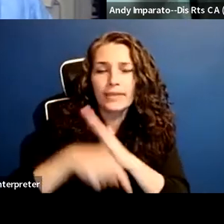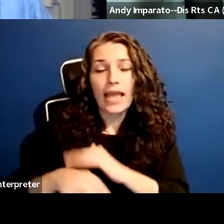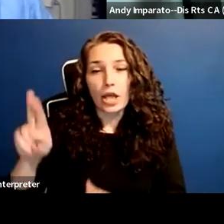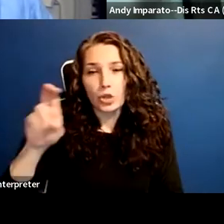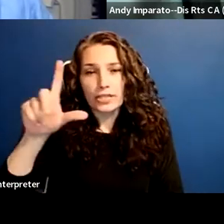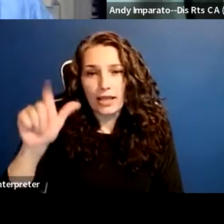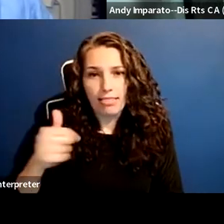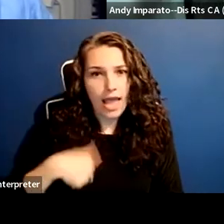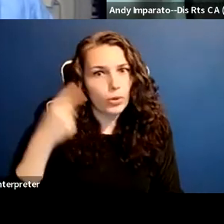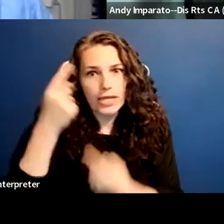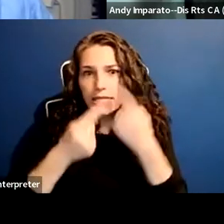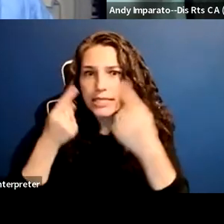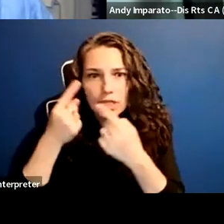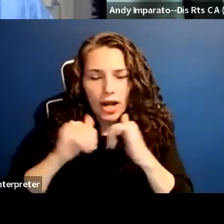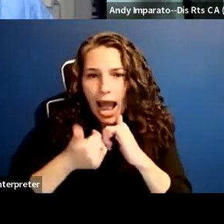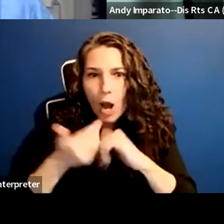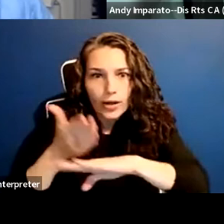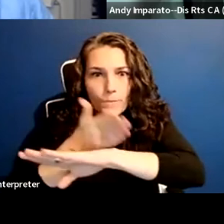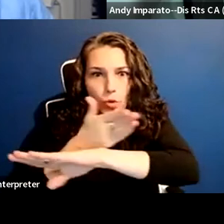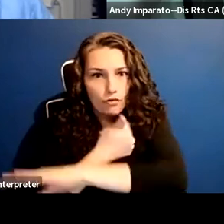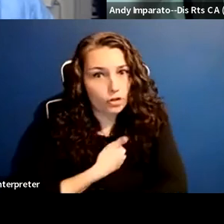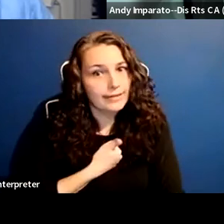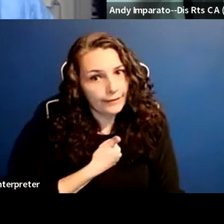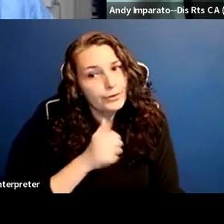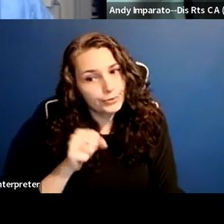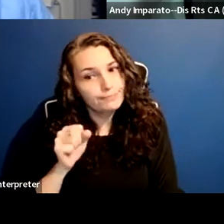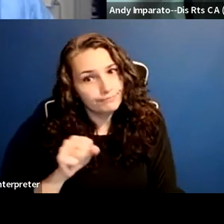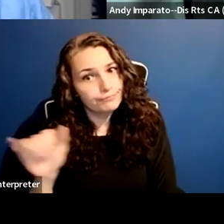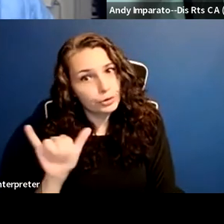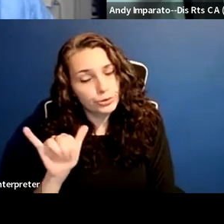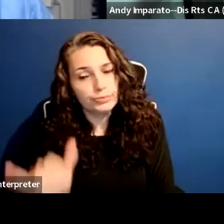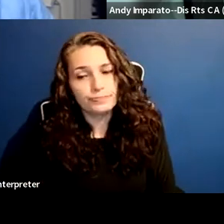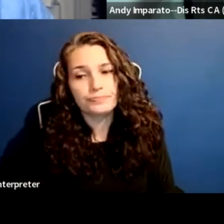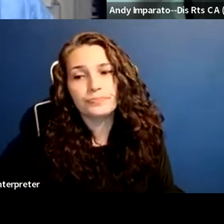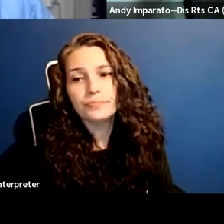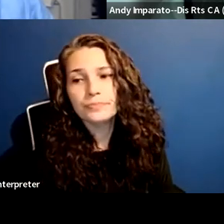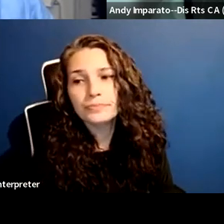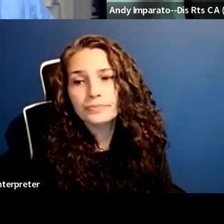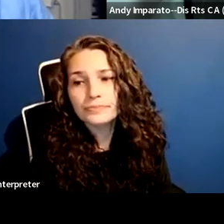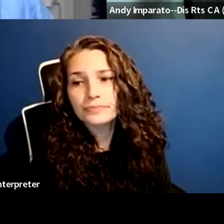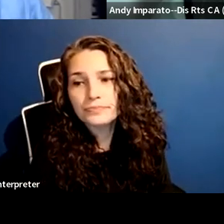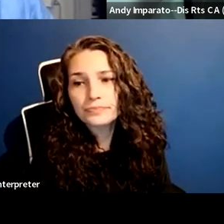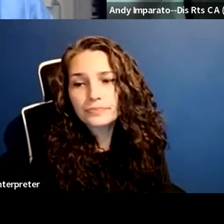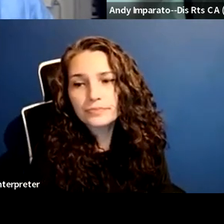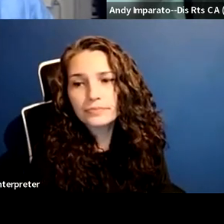considering where we can do better as well. Let me start by saying that Judy has been with us all week, and she's had a chance to meet students, faculty,